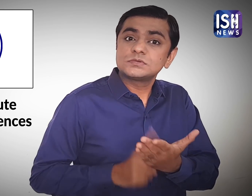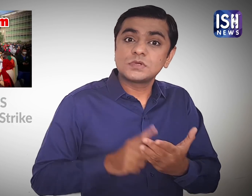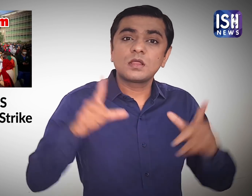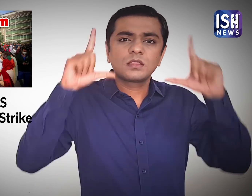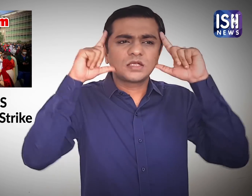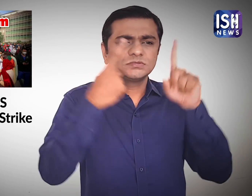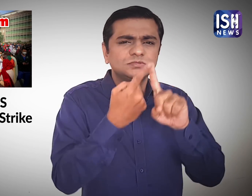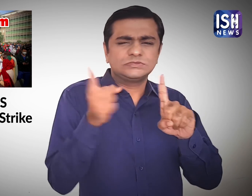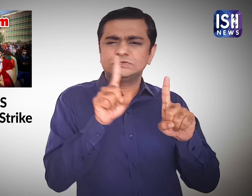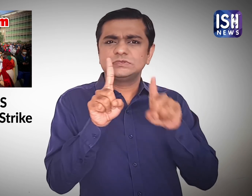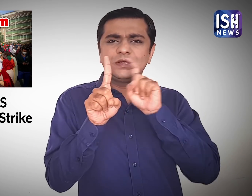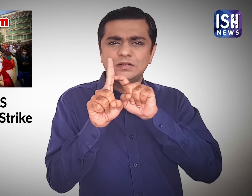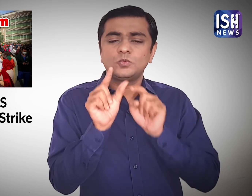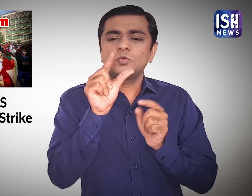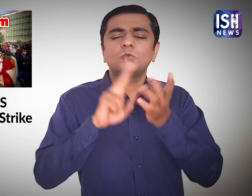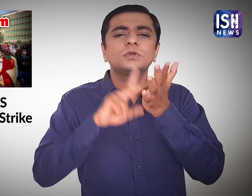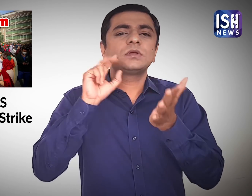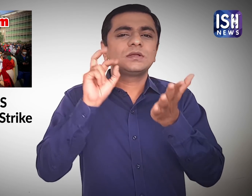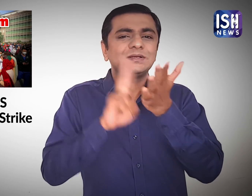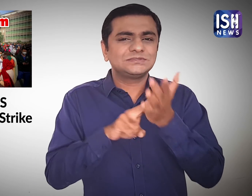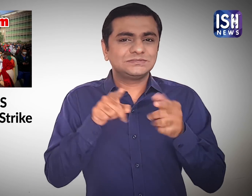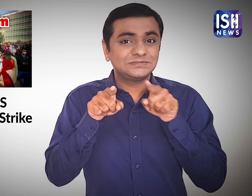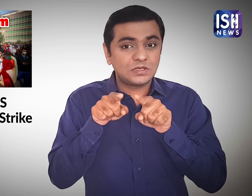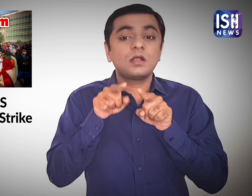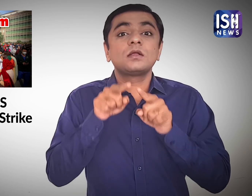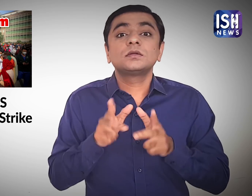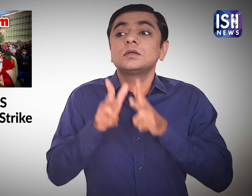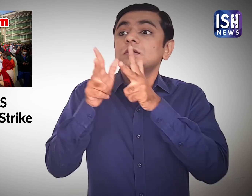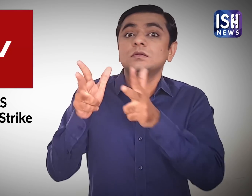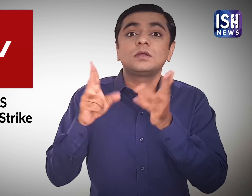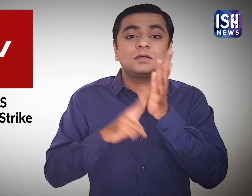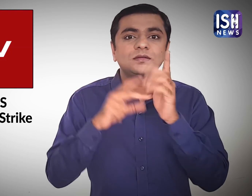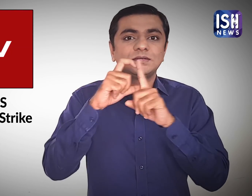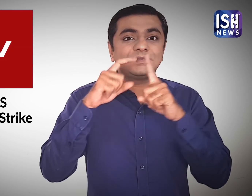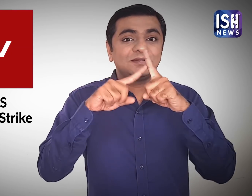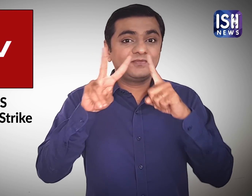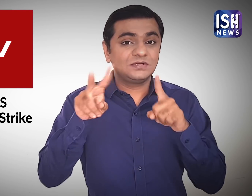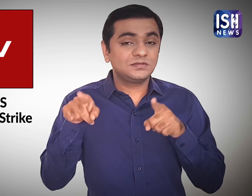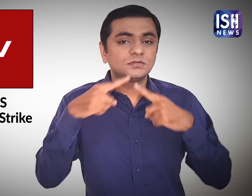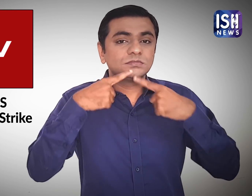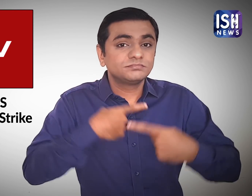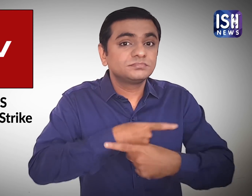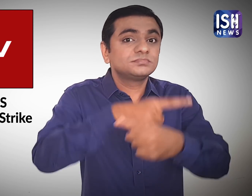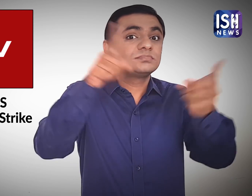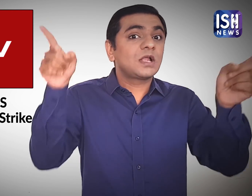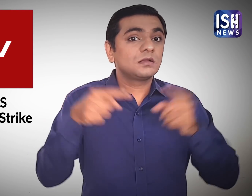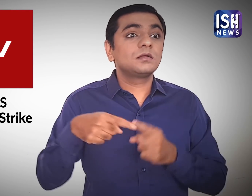A spokesperson for the Nurses Union told NDTV